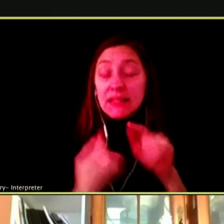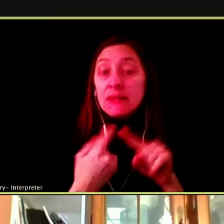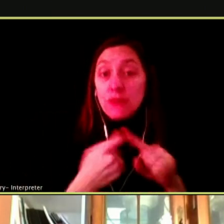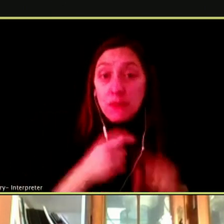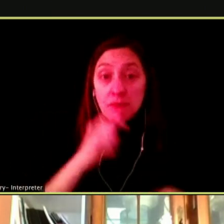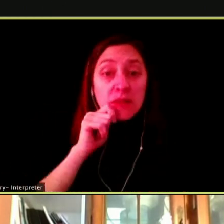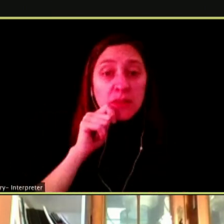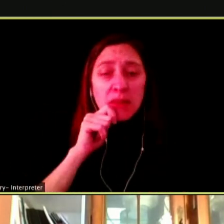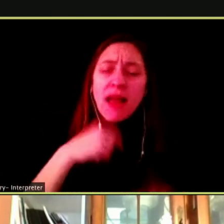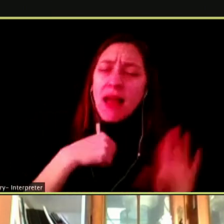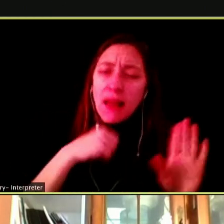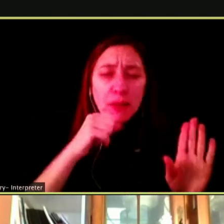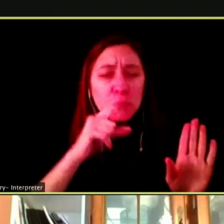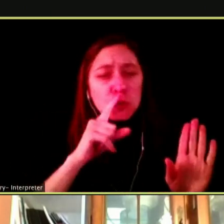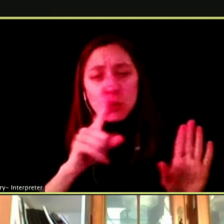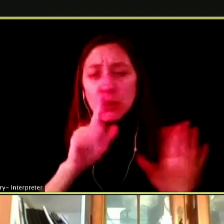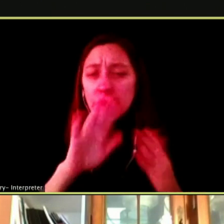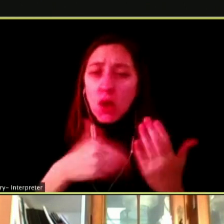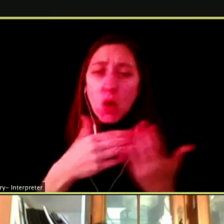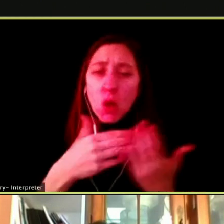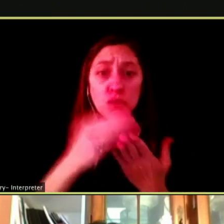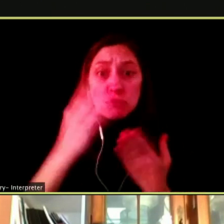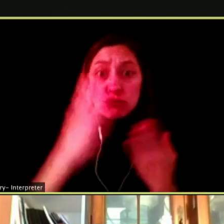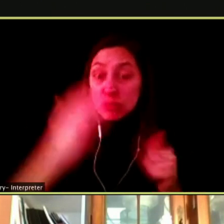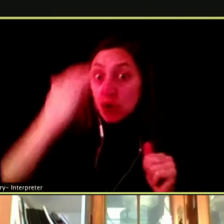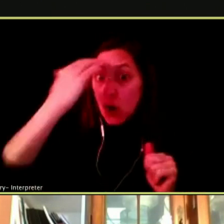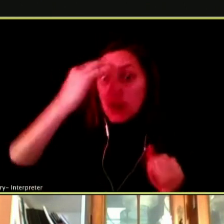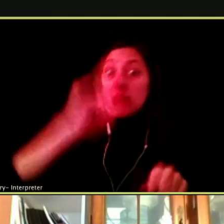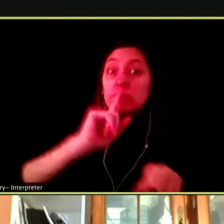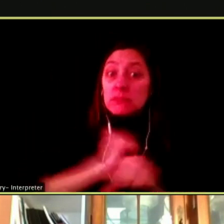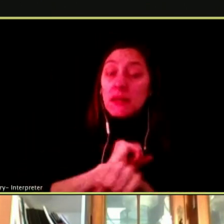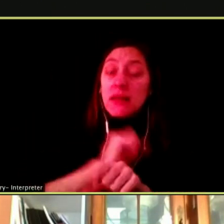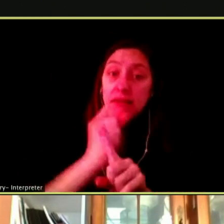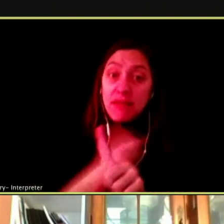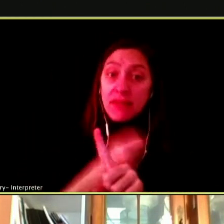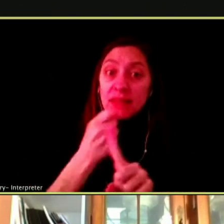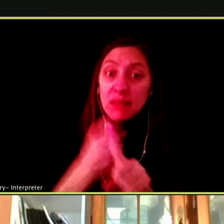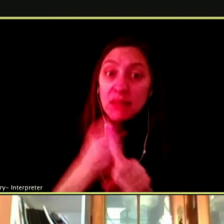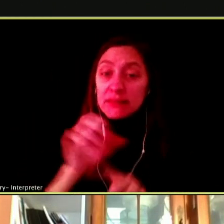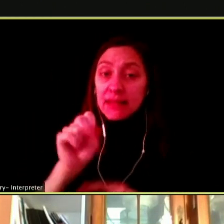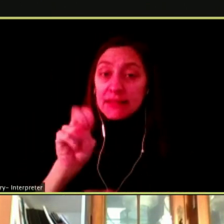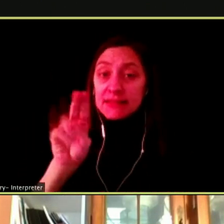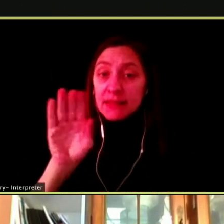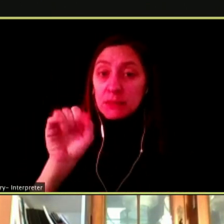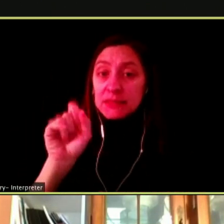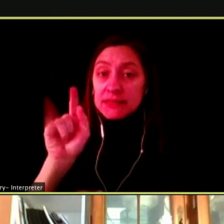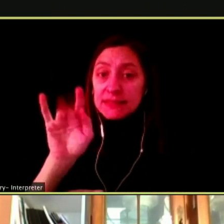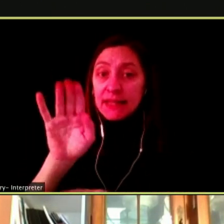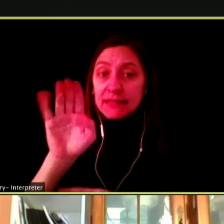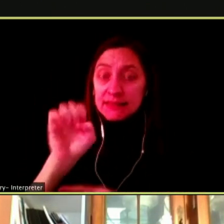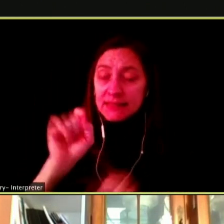NOT SURE ALL STUDENTS ARE AWARE OF THE IMPACT SUBSTANCES MAY HAVE ON THEM AND HOW IT IMPACTS